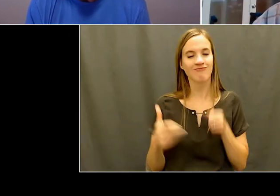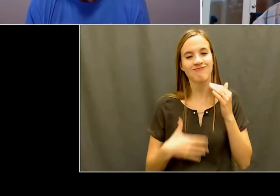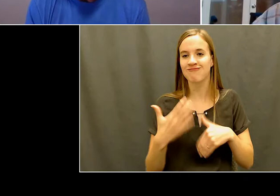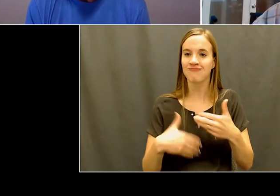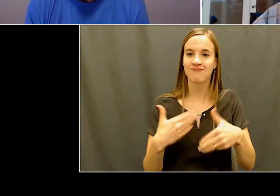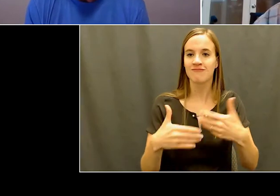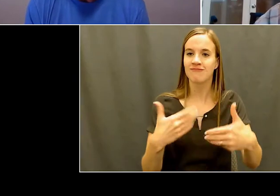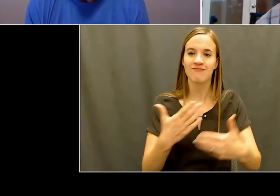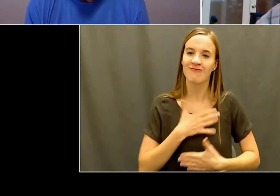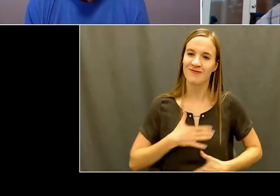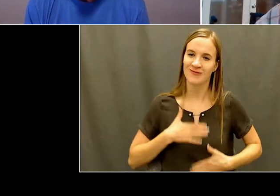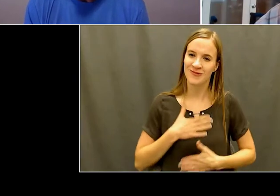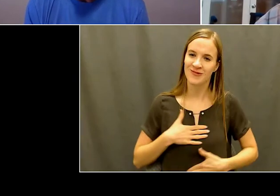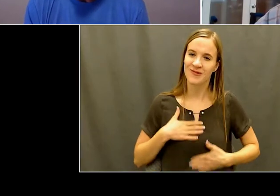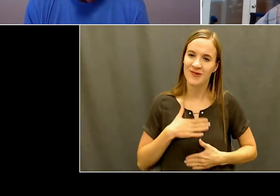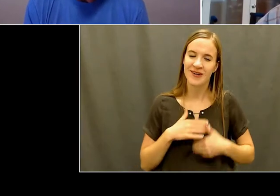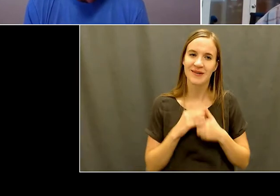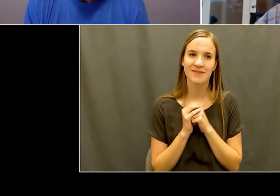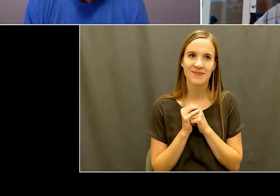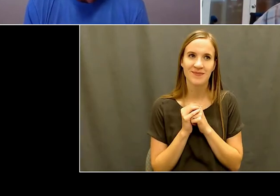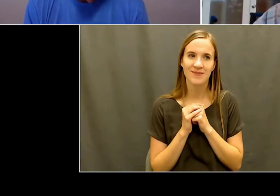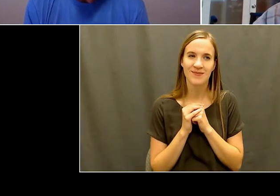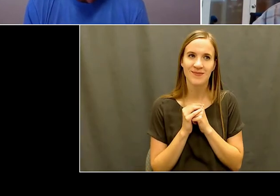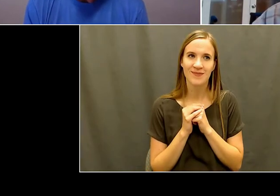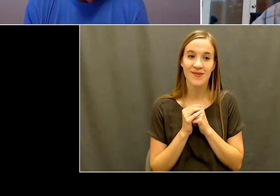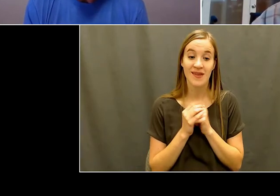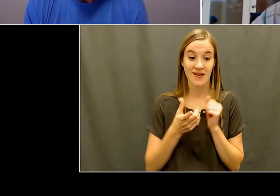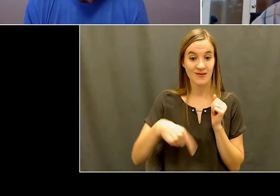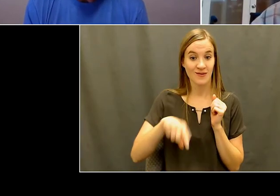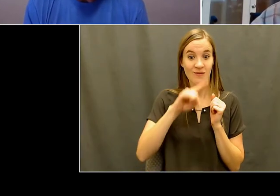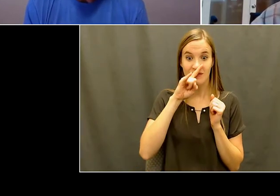is, a lot of these kids have not experienced competition,